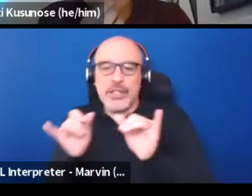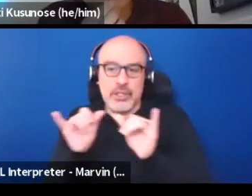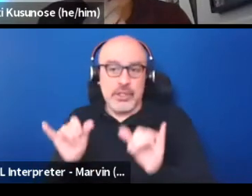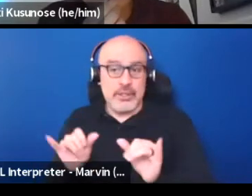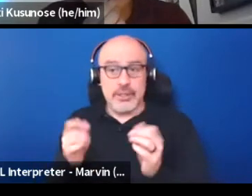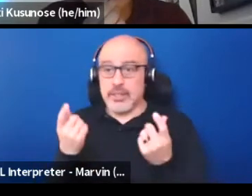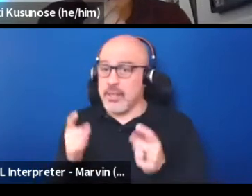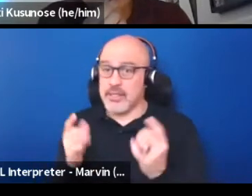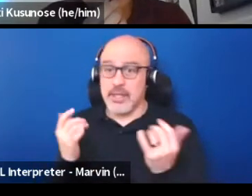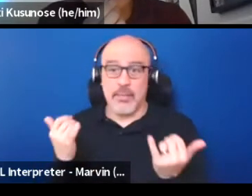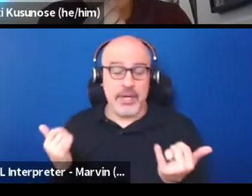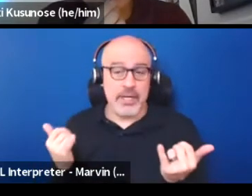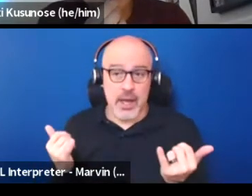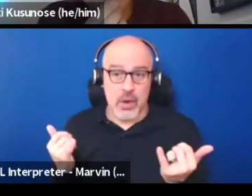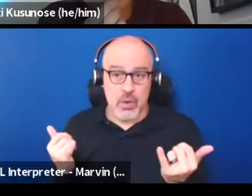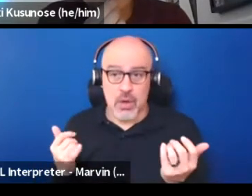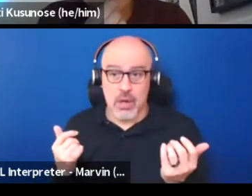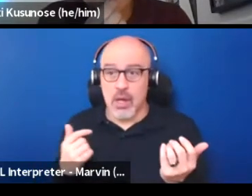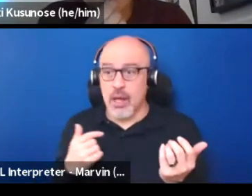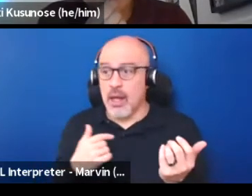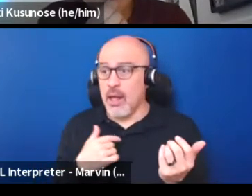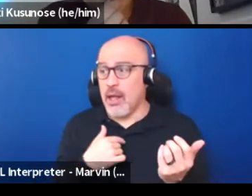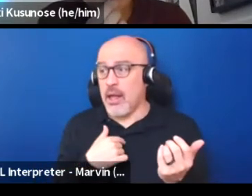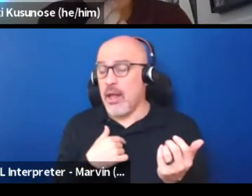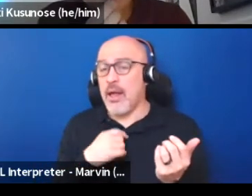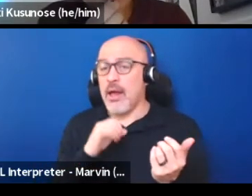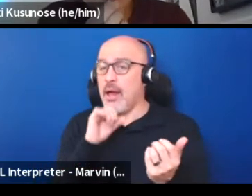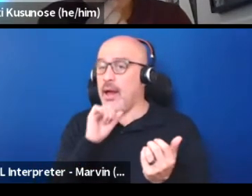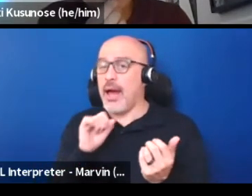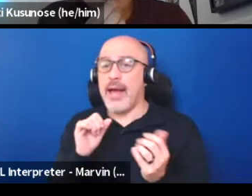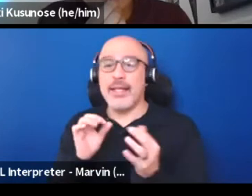And I love this quote from Tony Morrison.